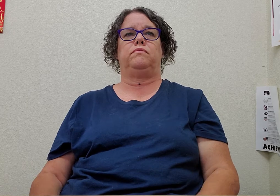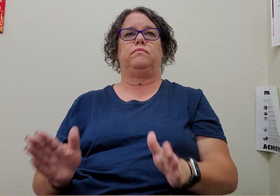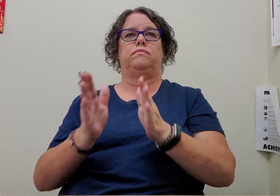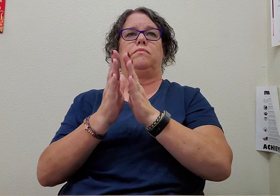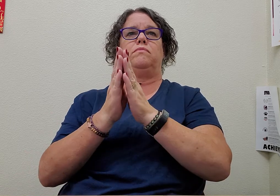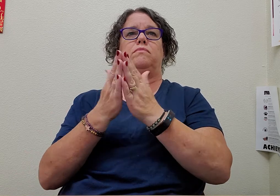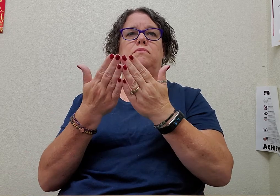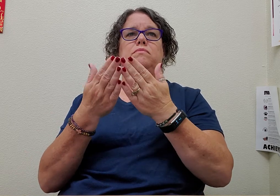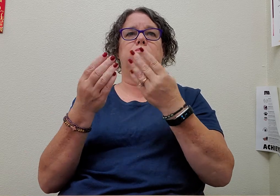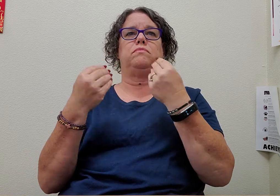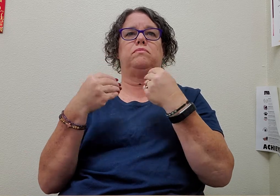book store